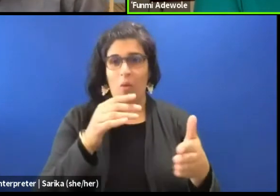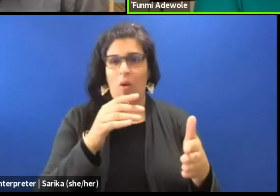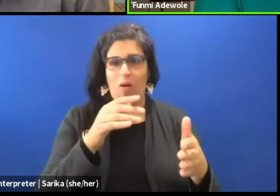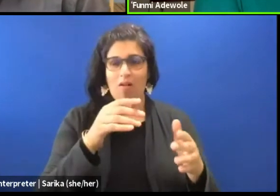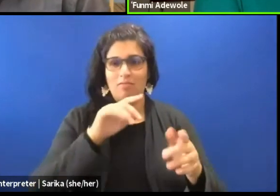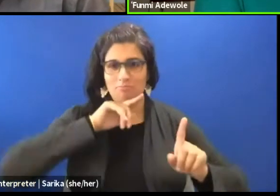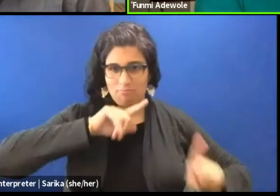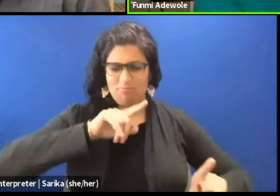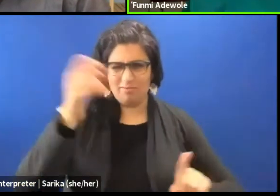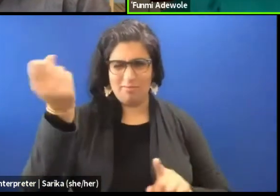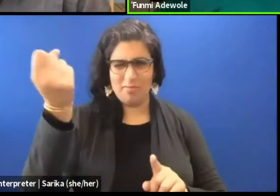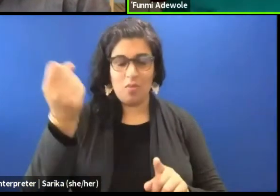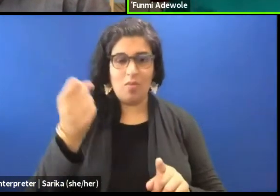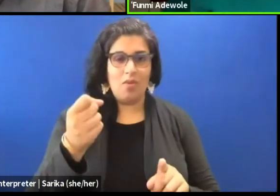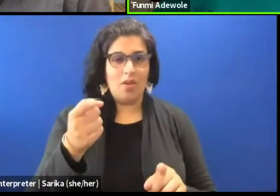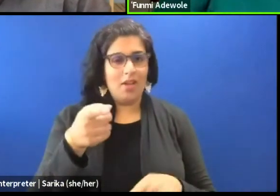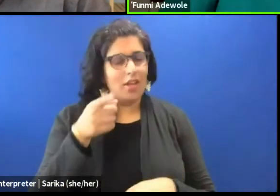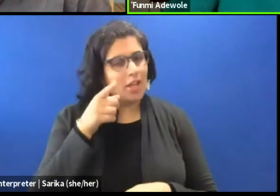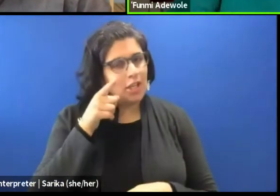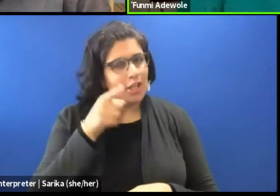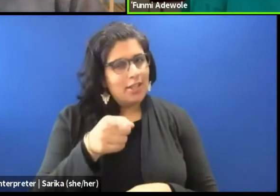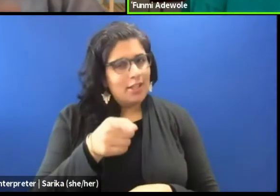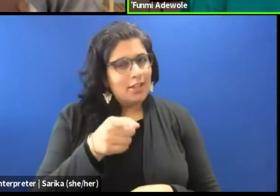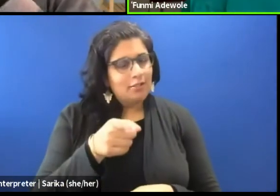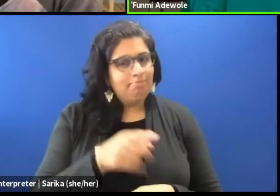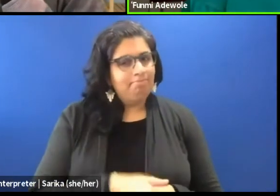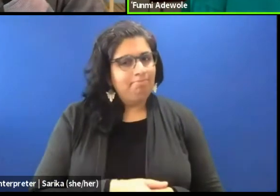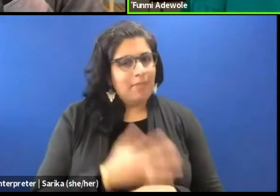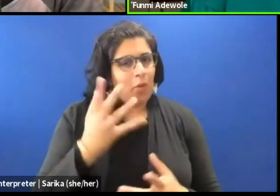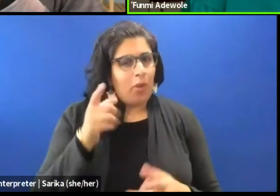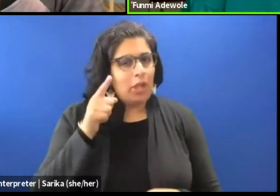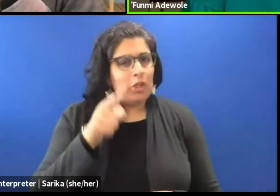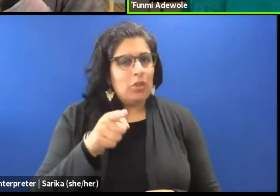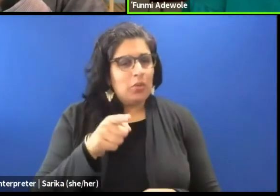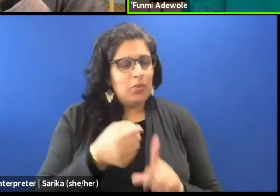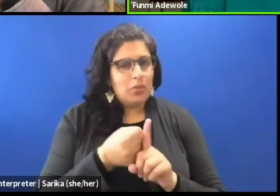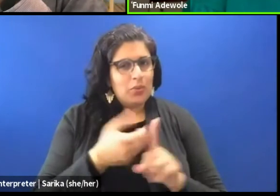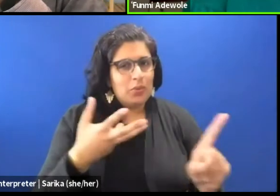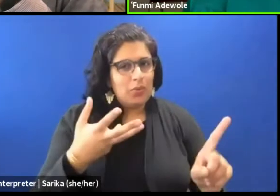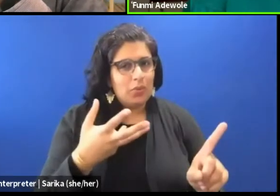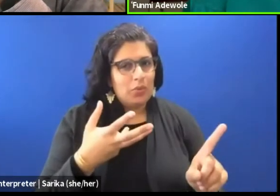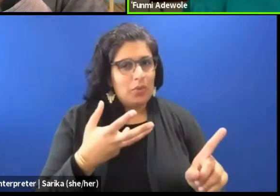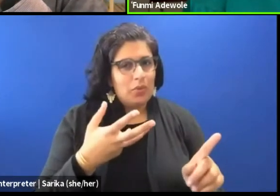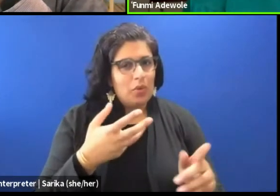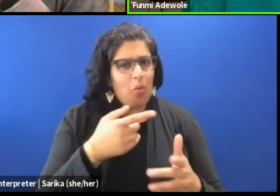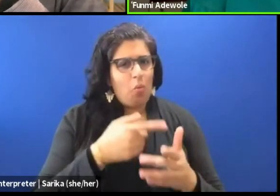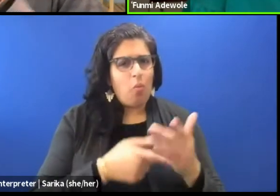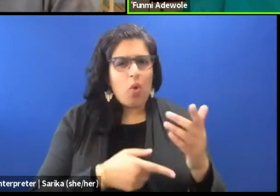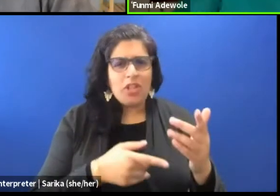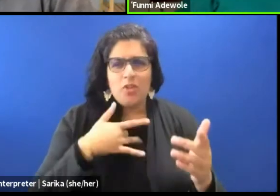I would like you to speak about, what do you think is blocking that at the moment?